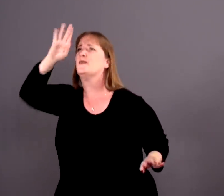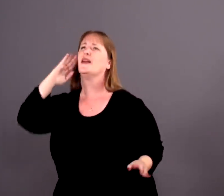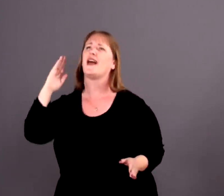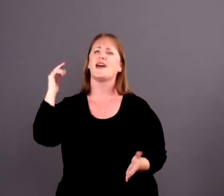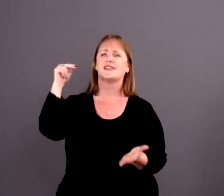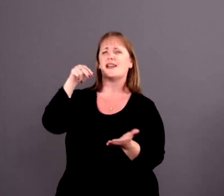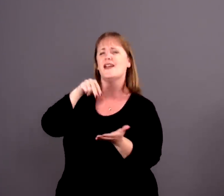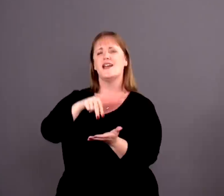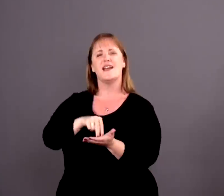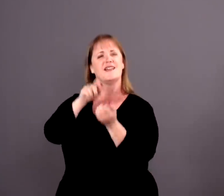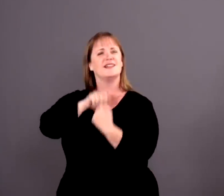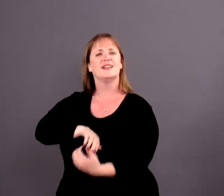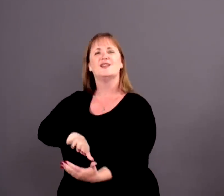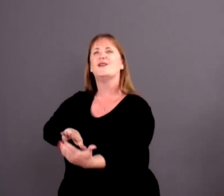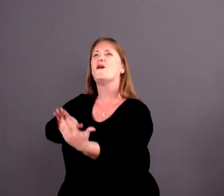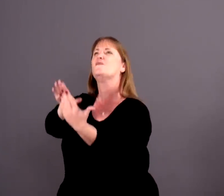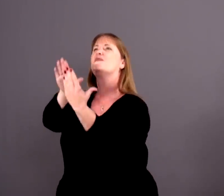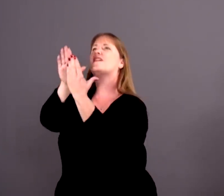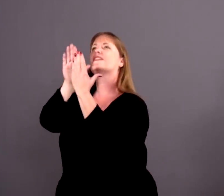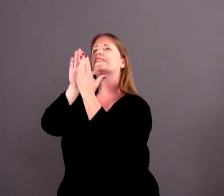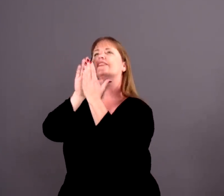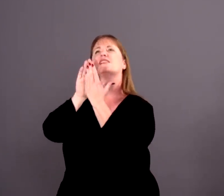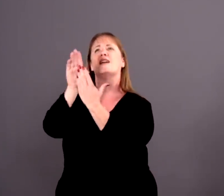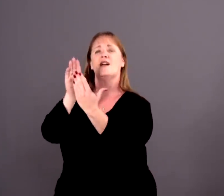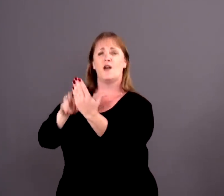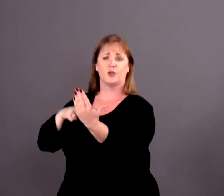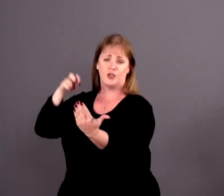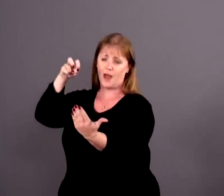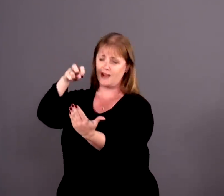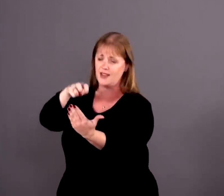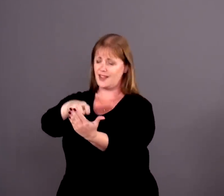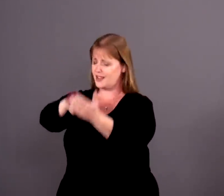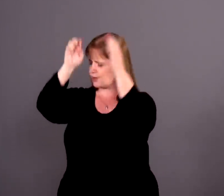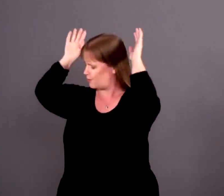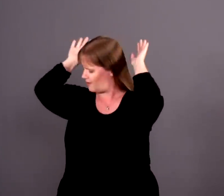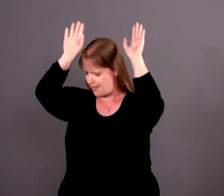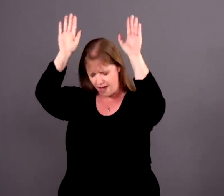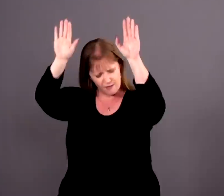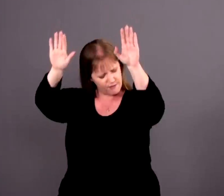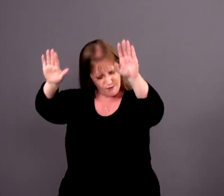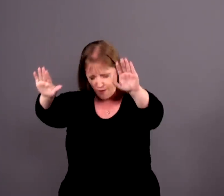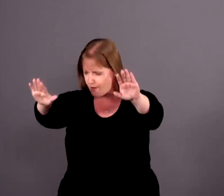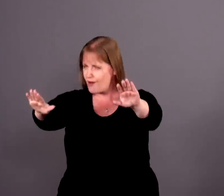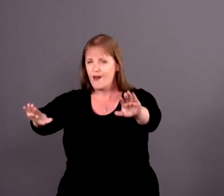Will I stand in your presence? Or to my knees will I fall?